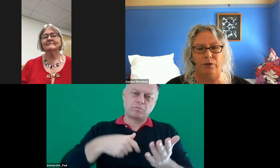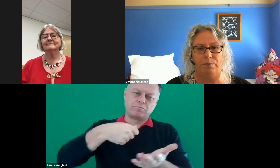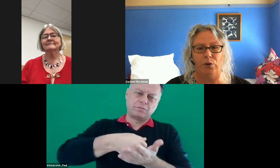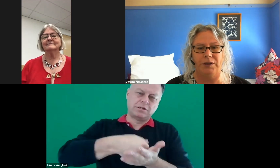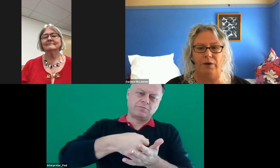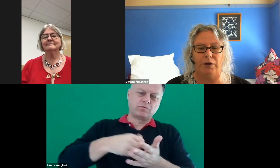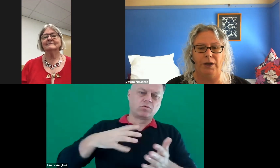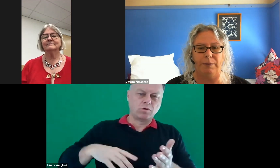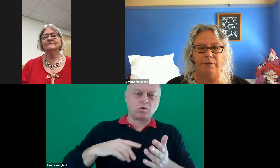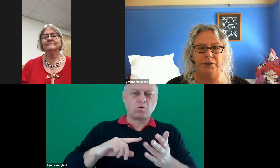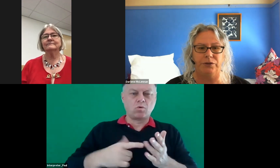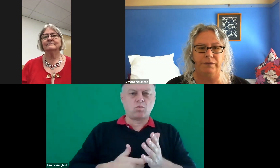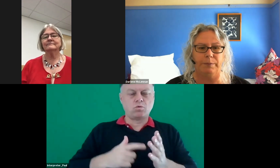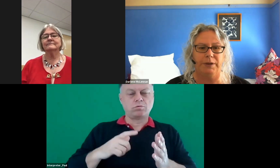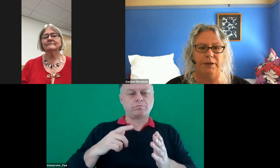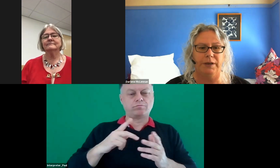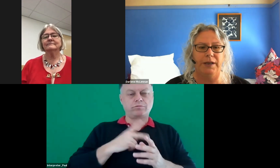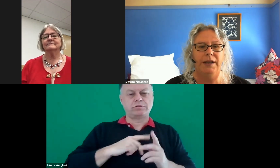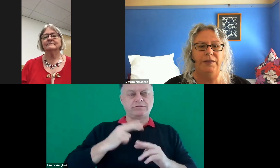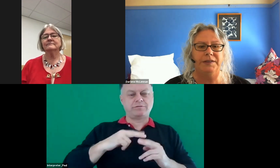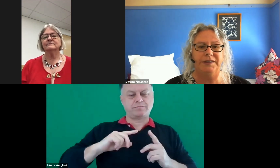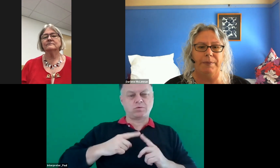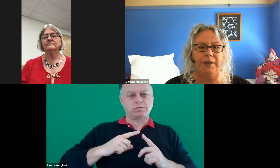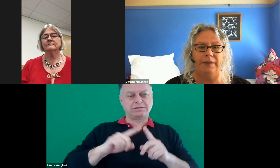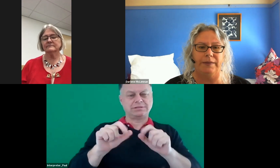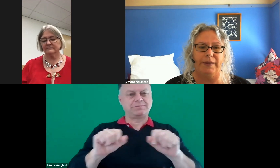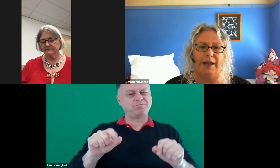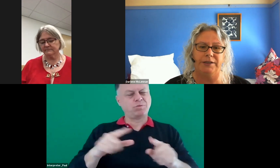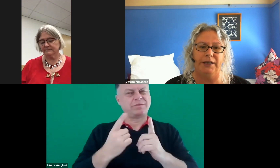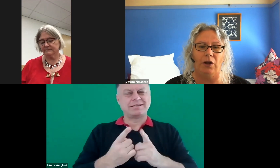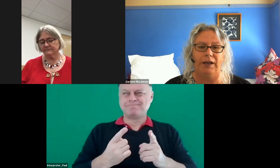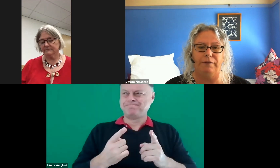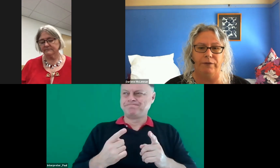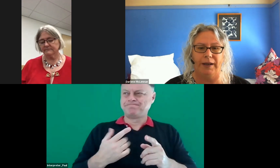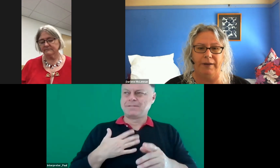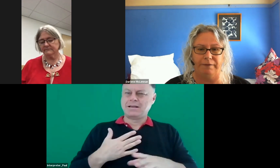or points for ongoing professional development, this is something that our dear colleague and